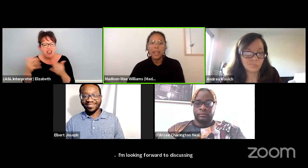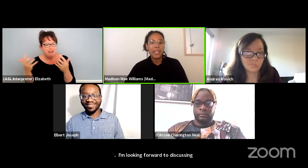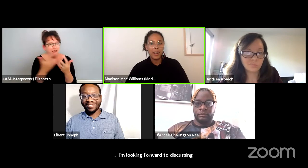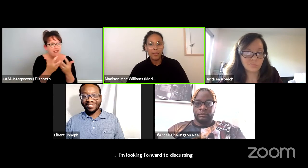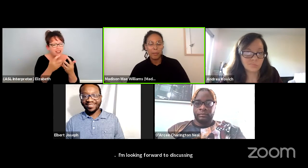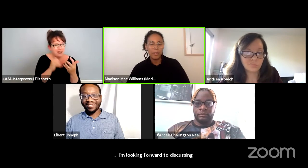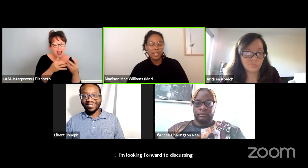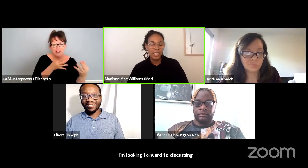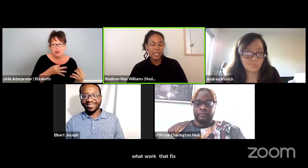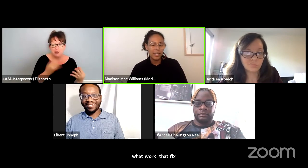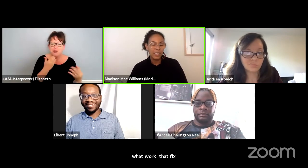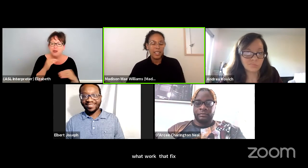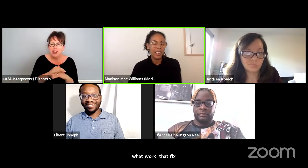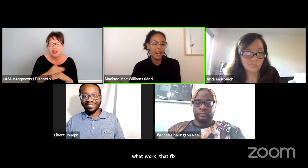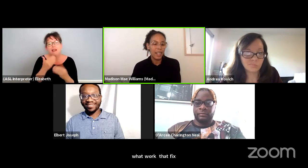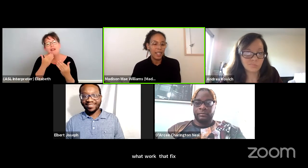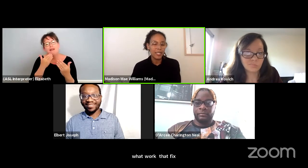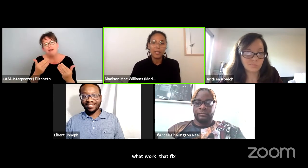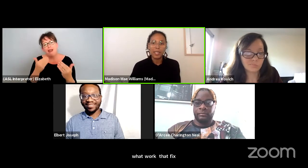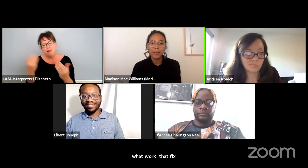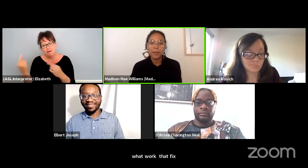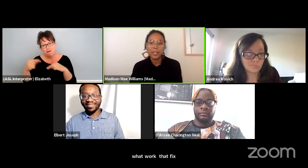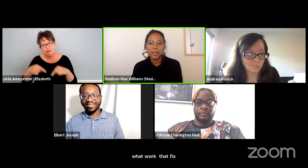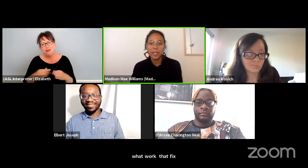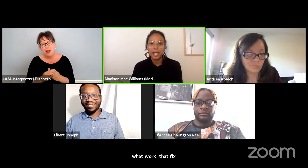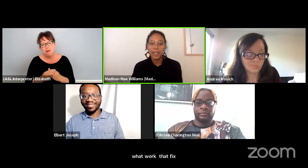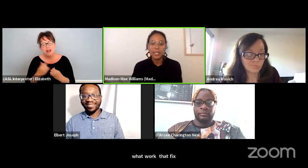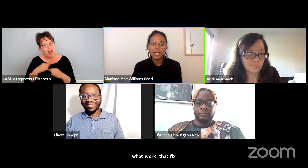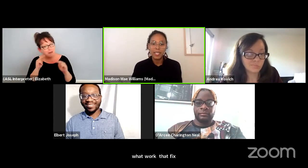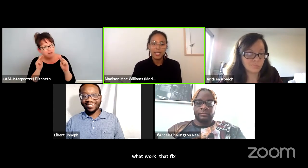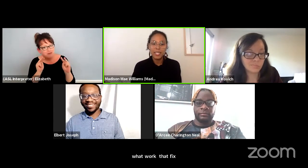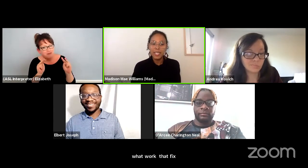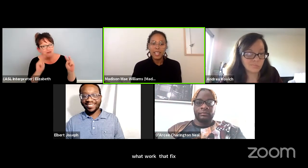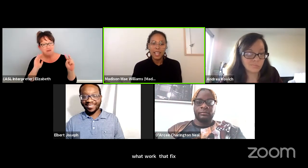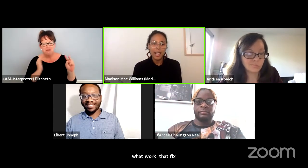Thank you all for being here. So looking forward to our conversation